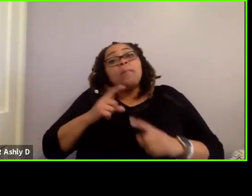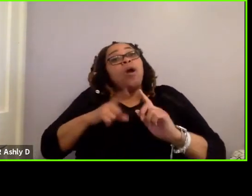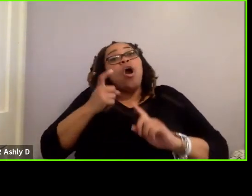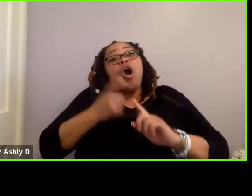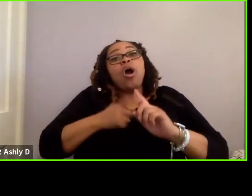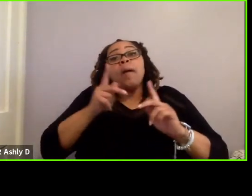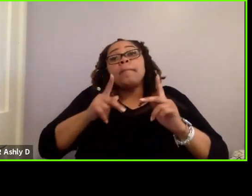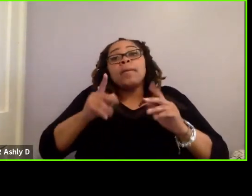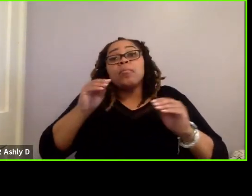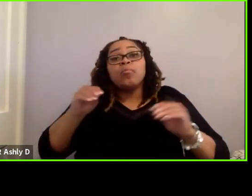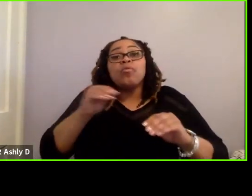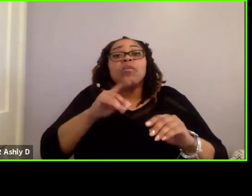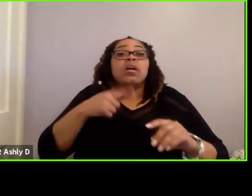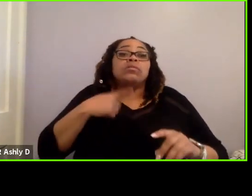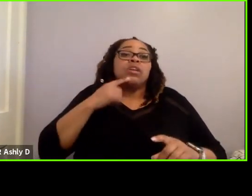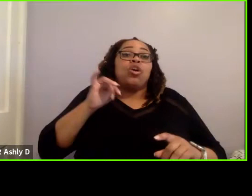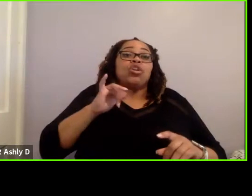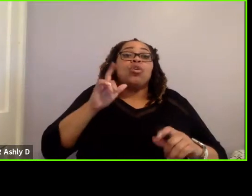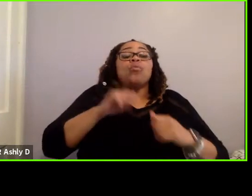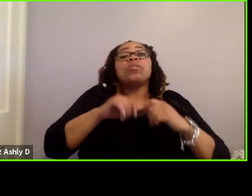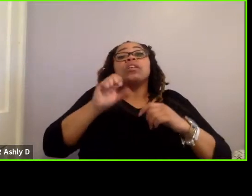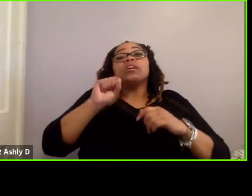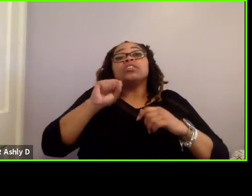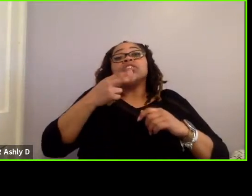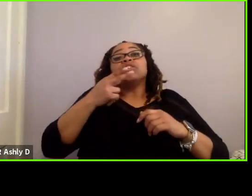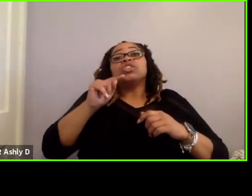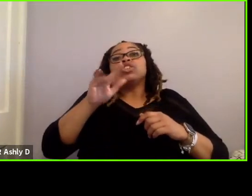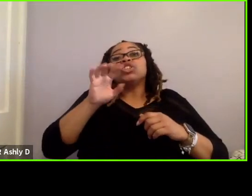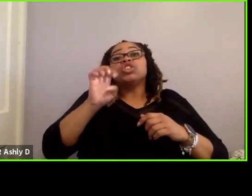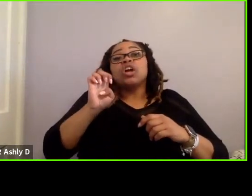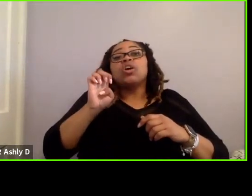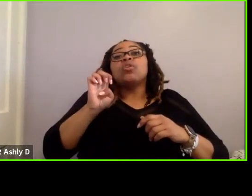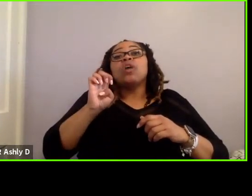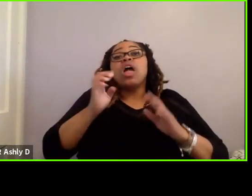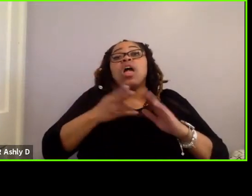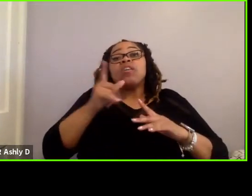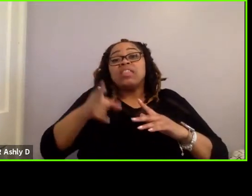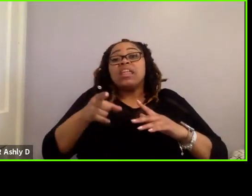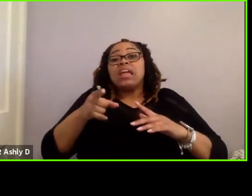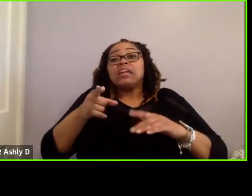I would say also with autonomous shuttles operating in that type of operation domain,